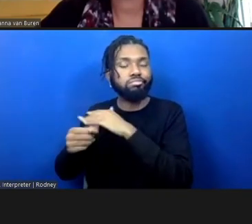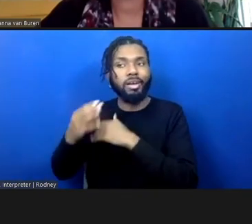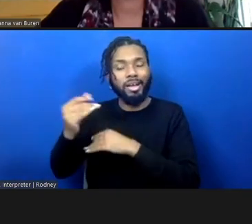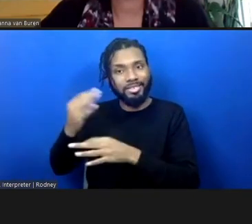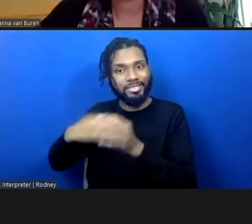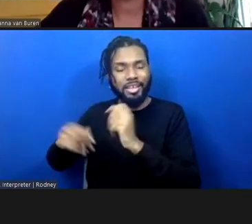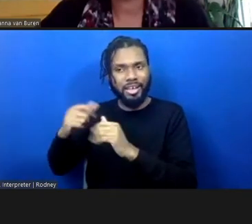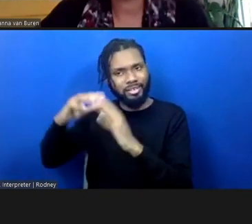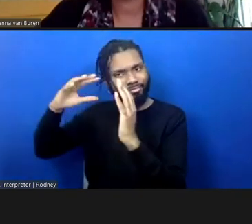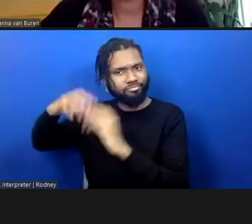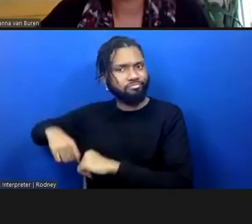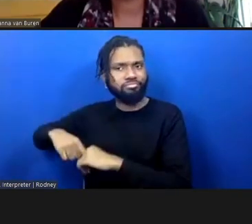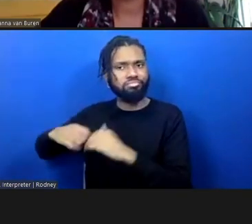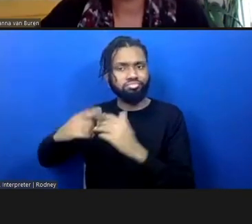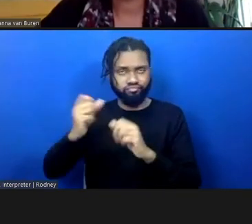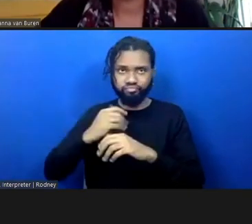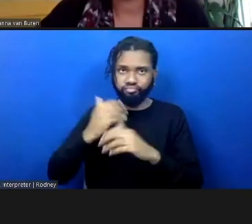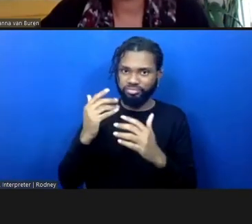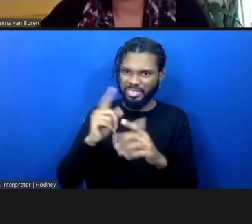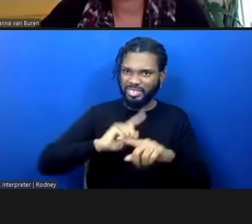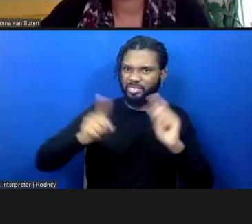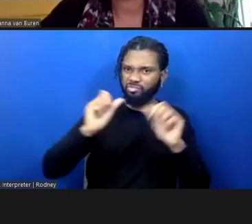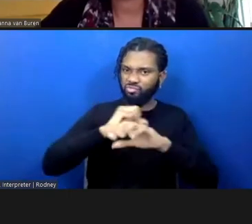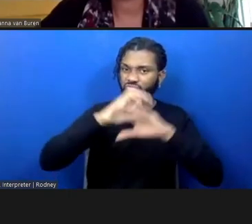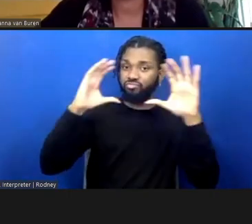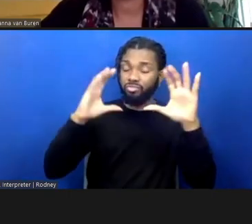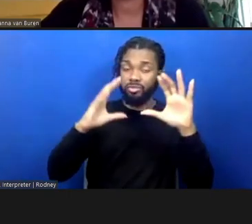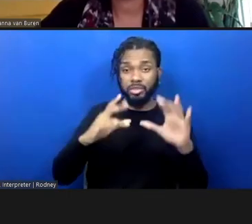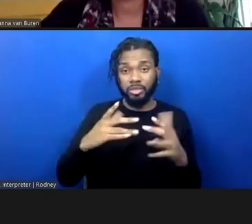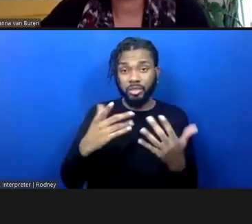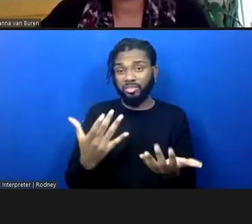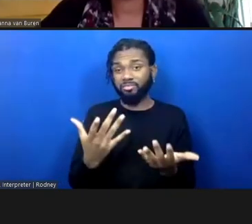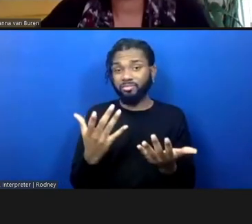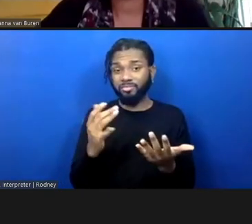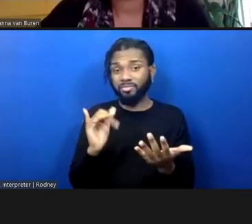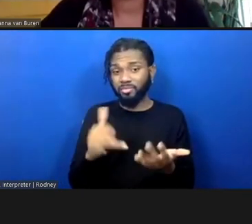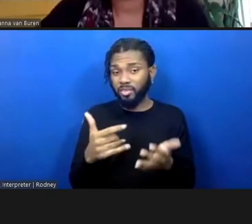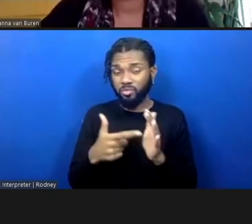And so I think ultimately, it's really about a lot of organizations, their goal